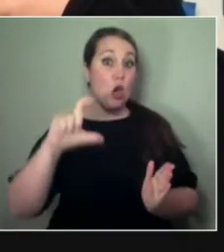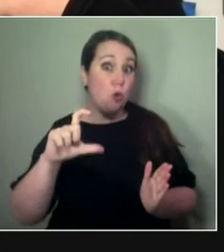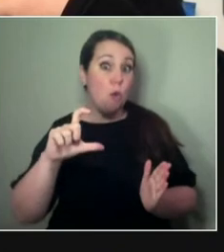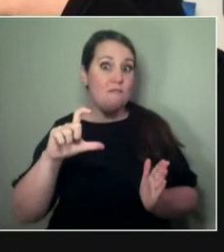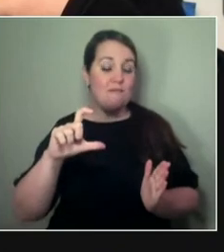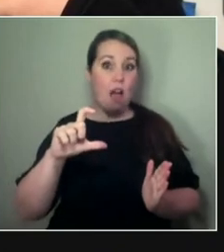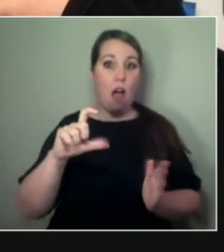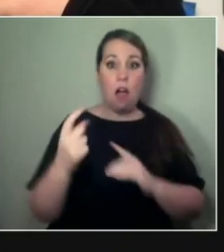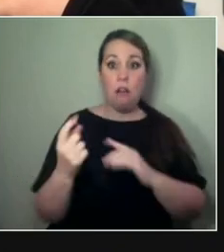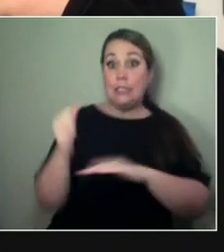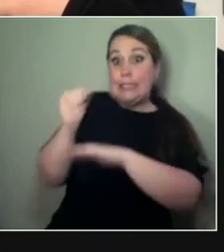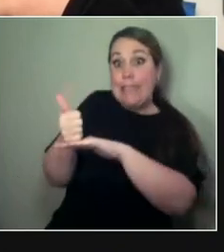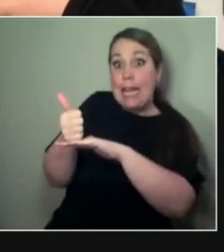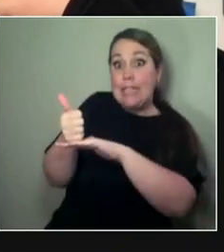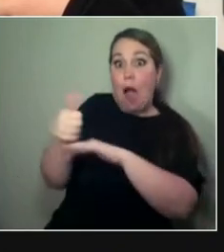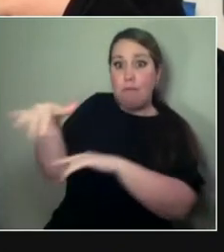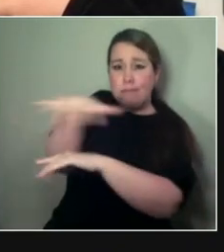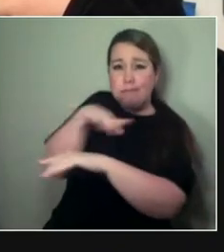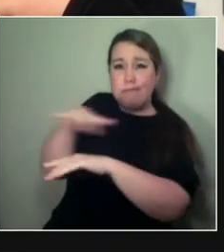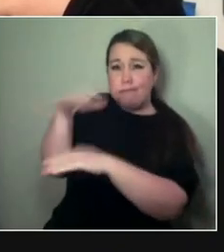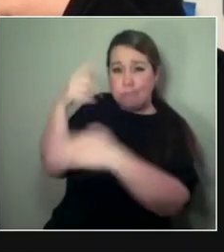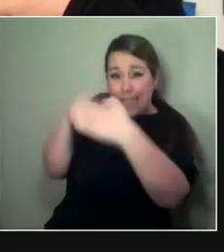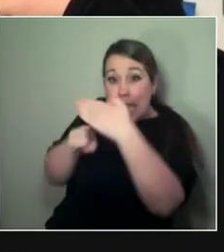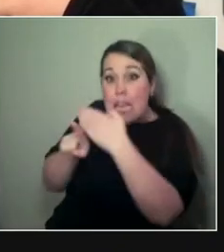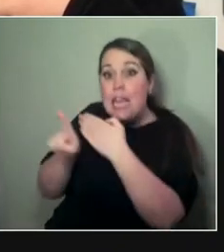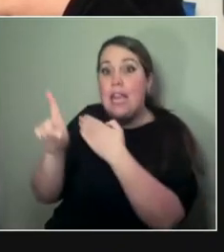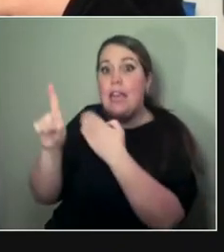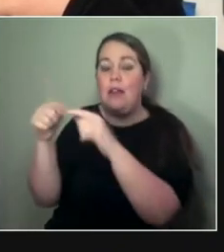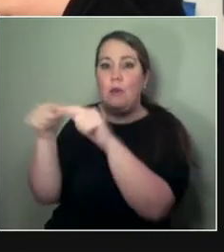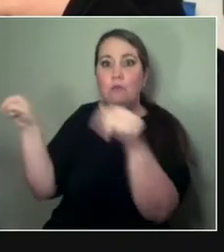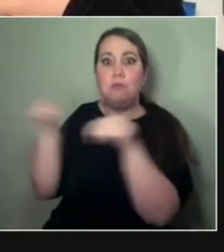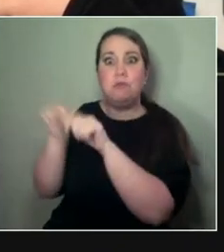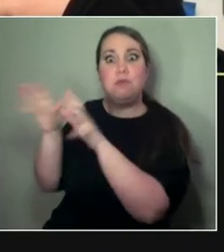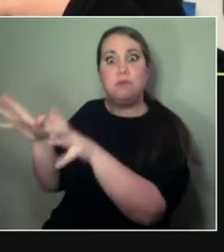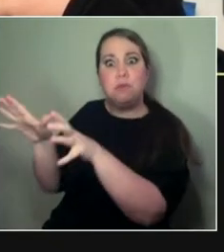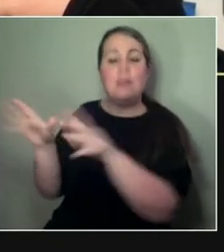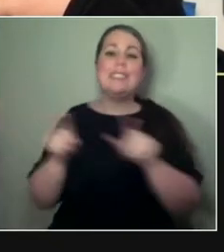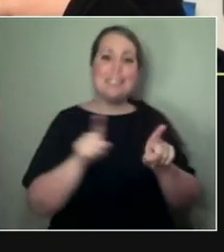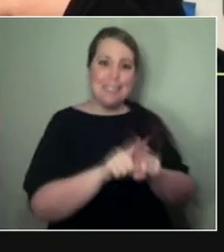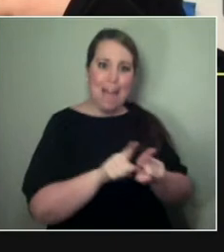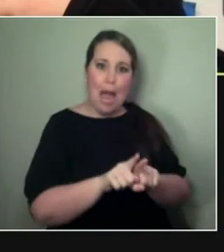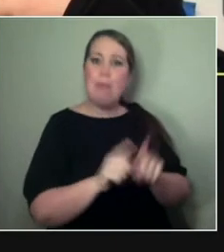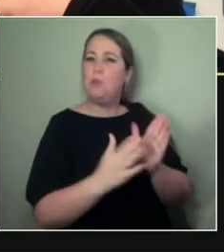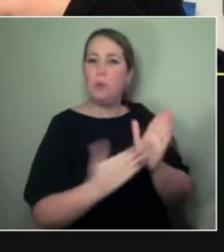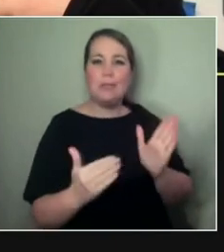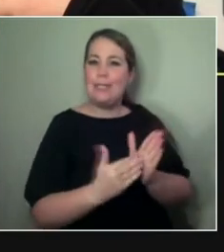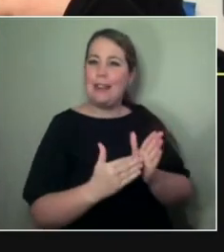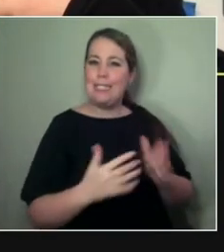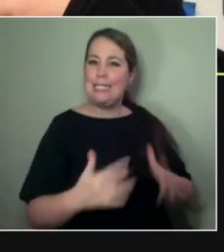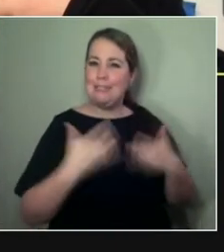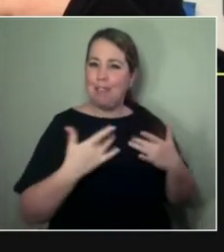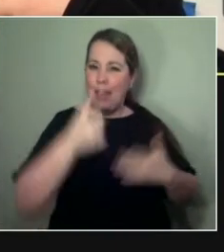So, those are the kinds of questions that are on her horizon, in terms of things she might answer.